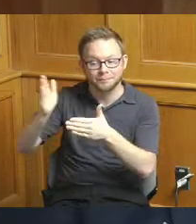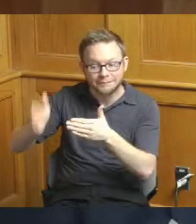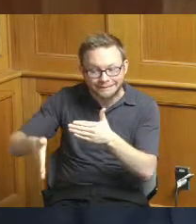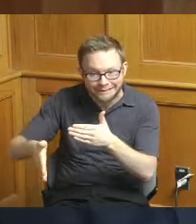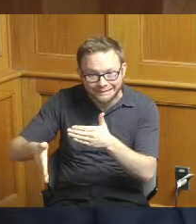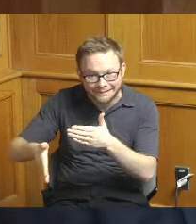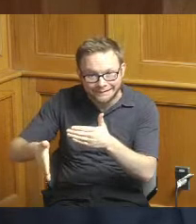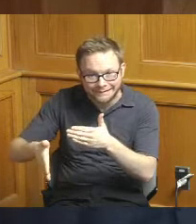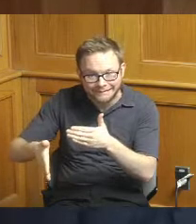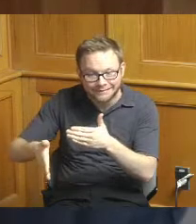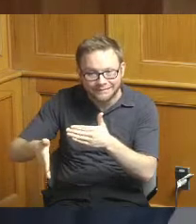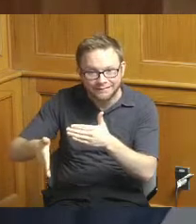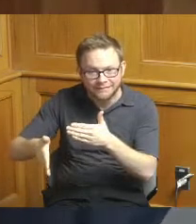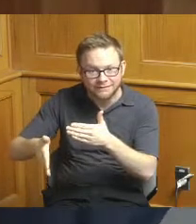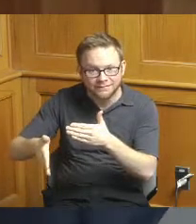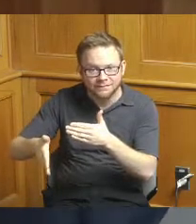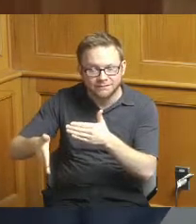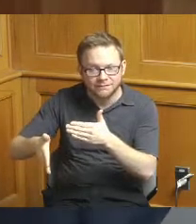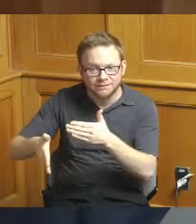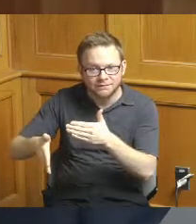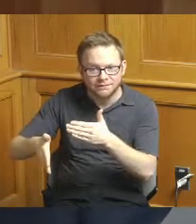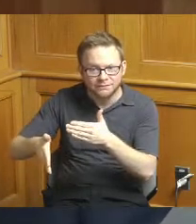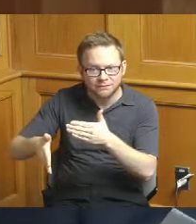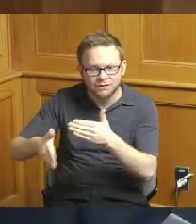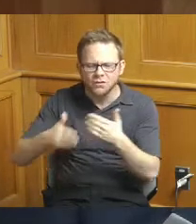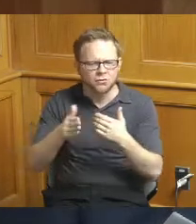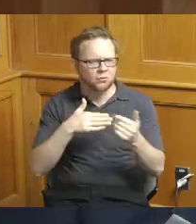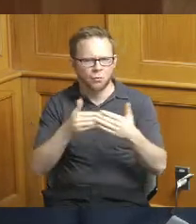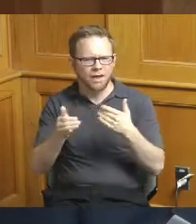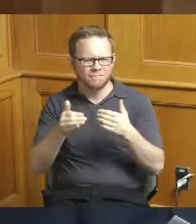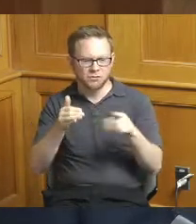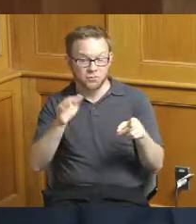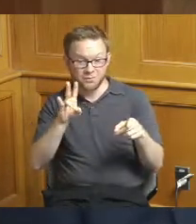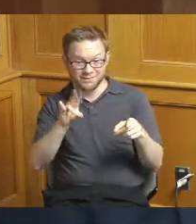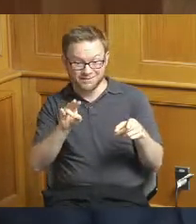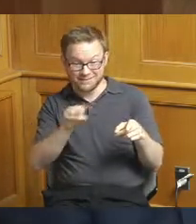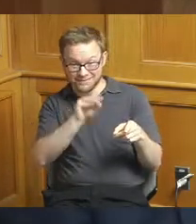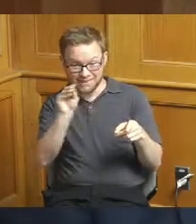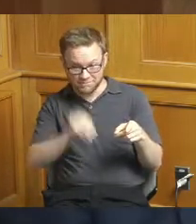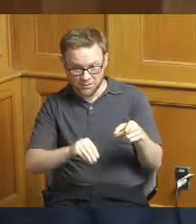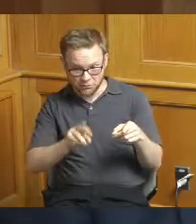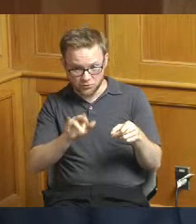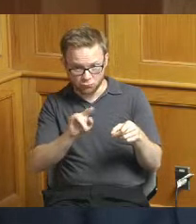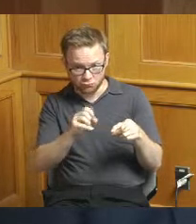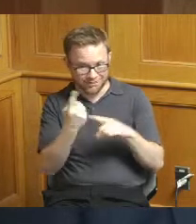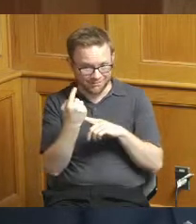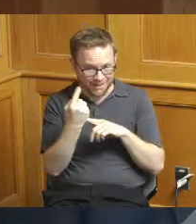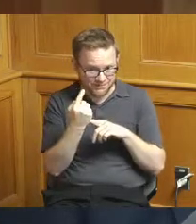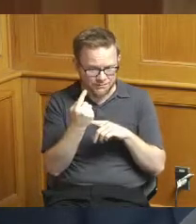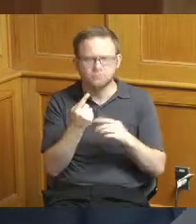whatever you know you were using to come up with the 70 for last year so I just want to clarify yes